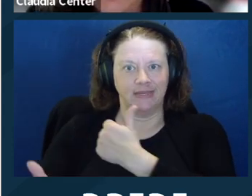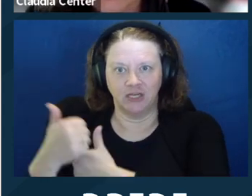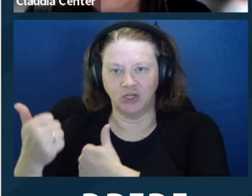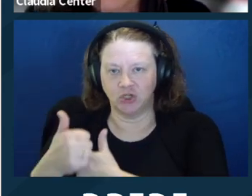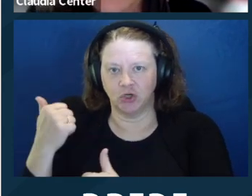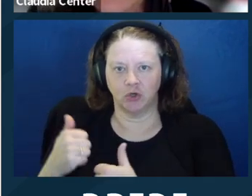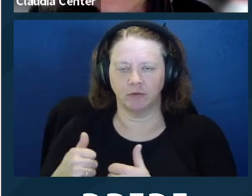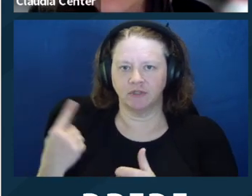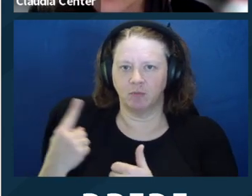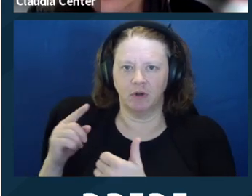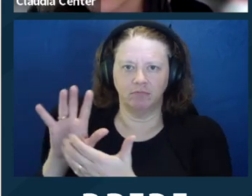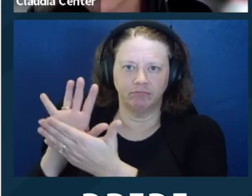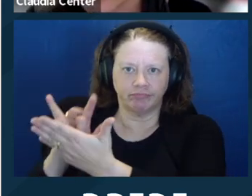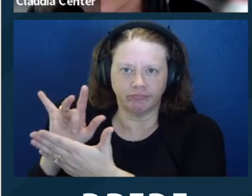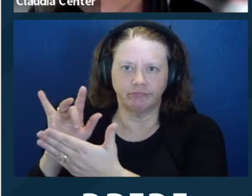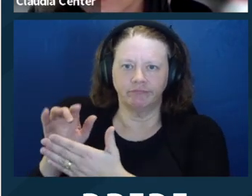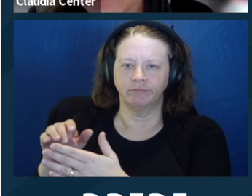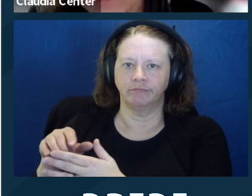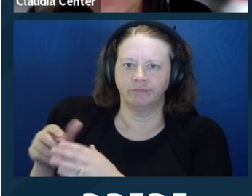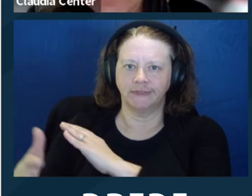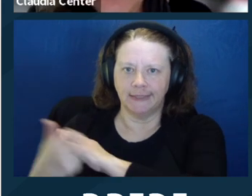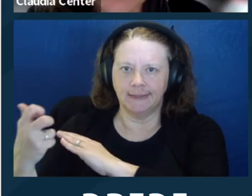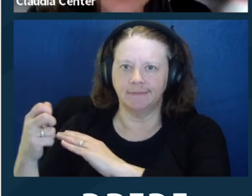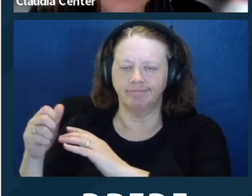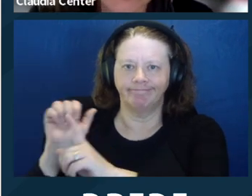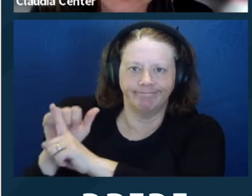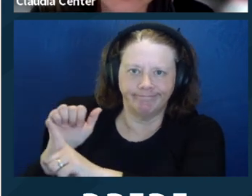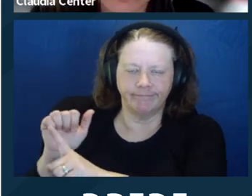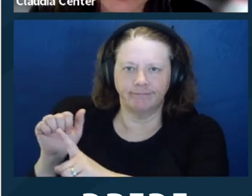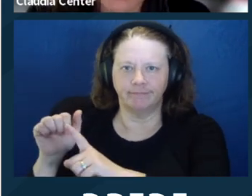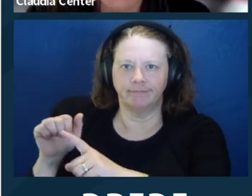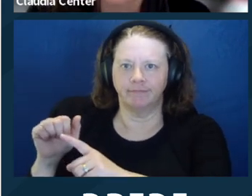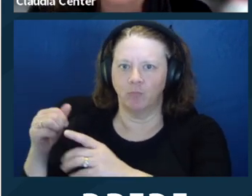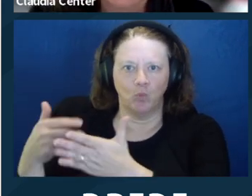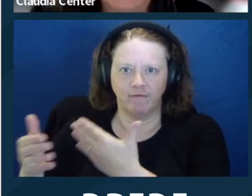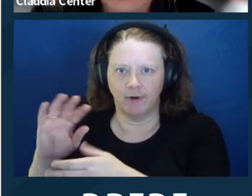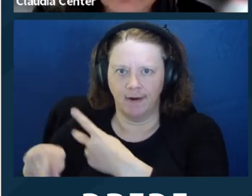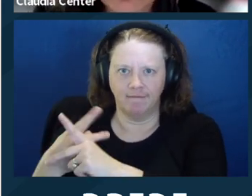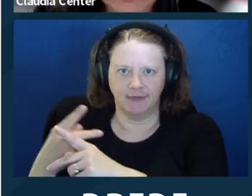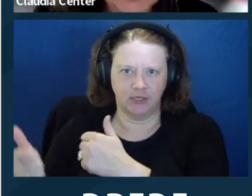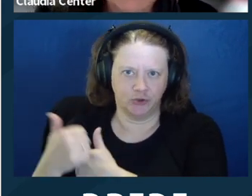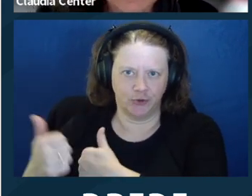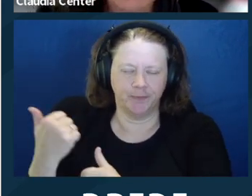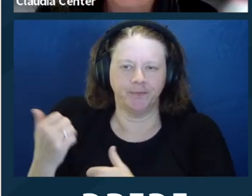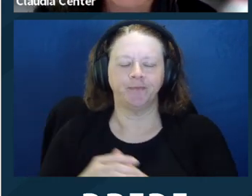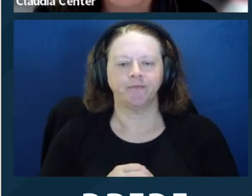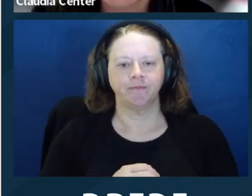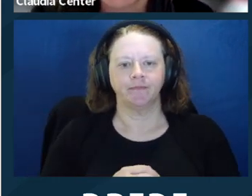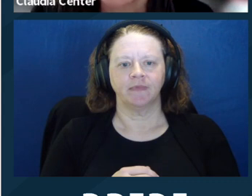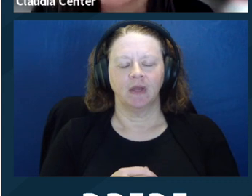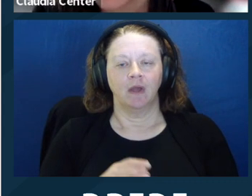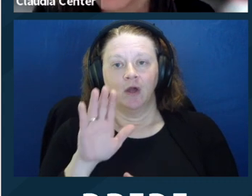So really, your options are limited in California. You can continue to represent the client following